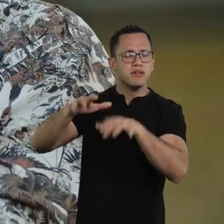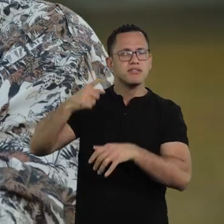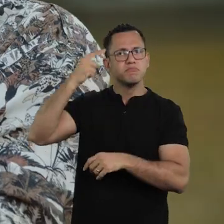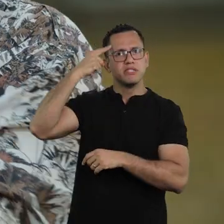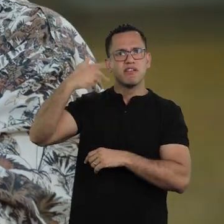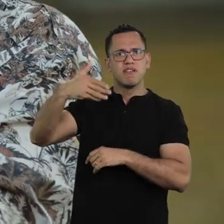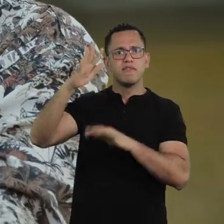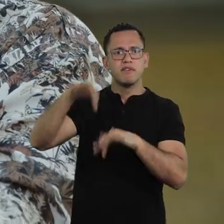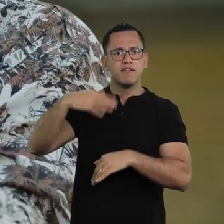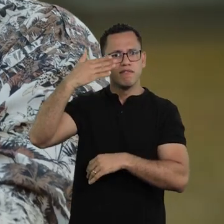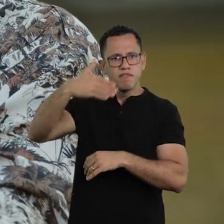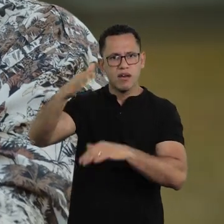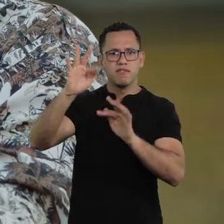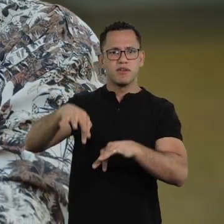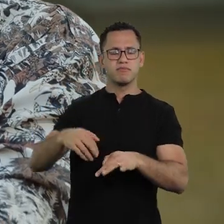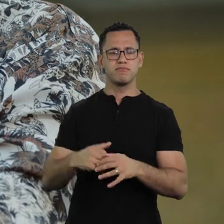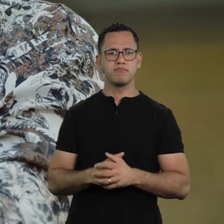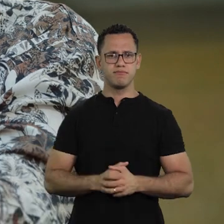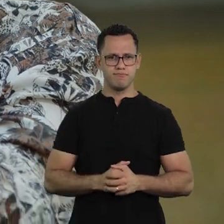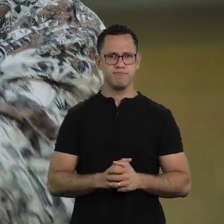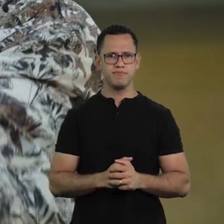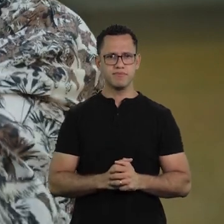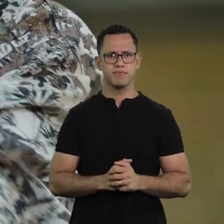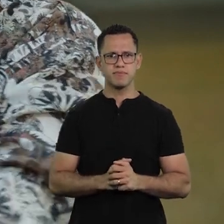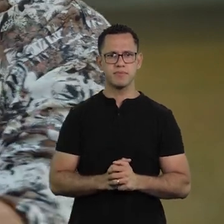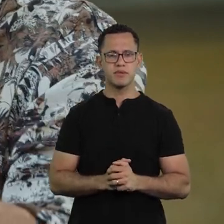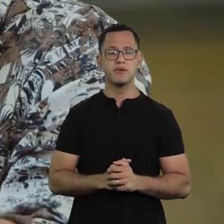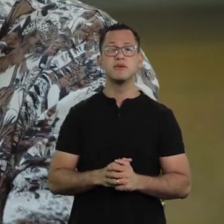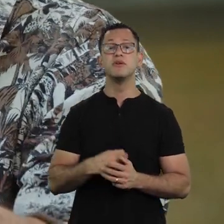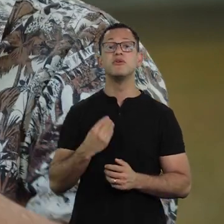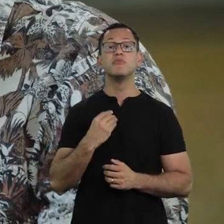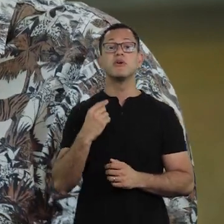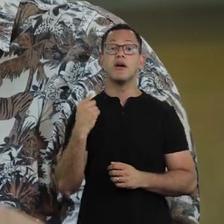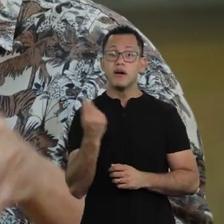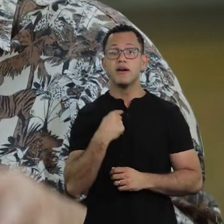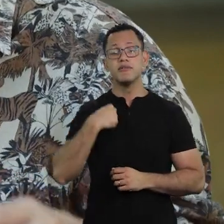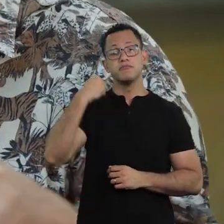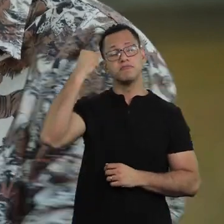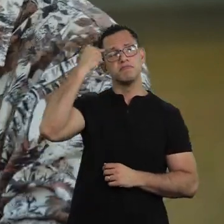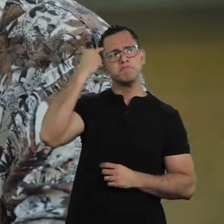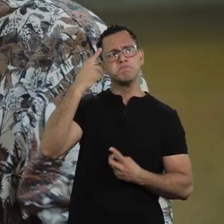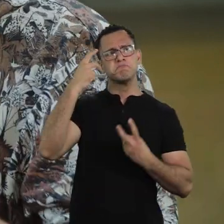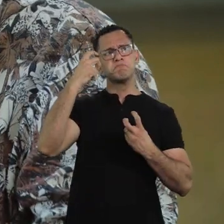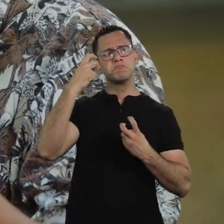We learned, even though we are conscious people, we learned this situation is lived every day,